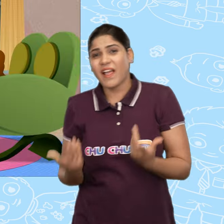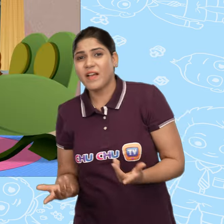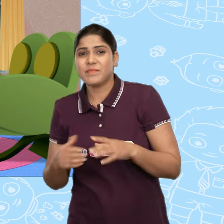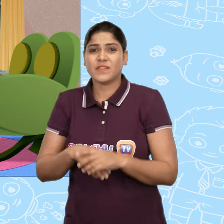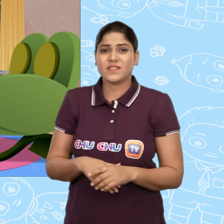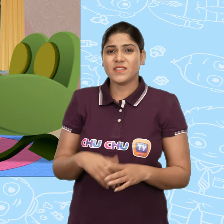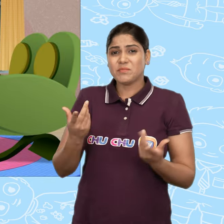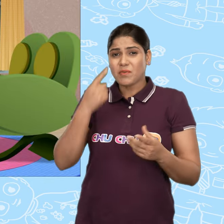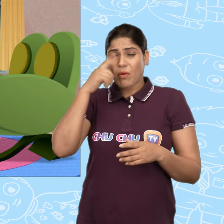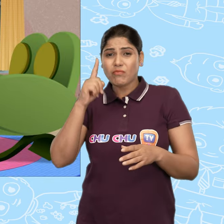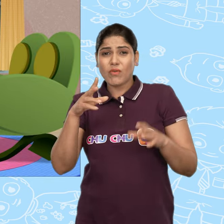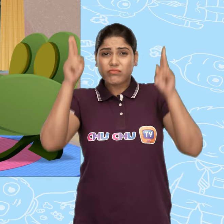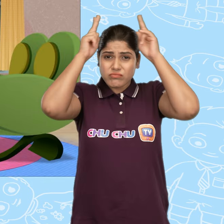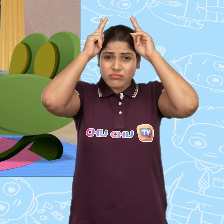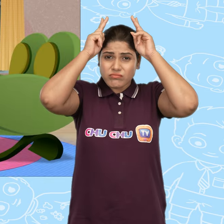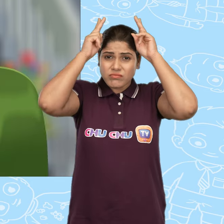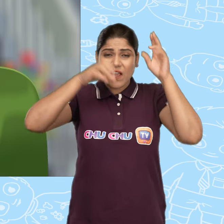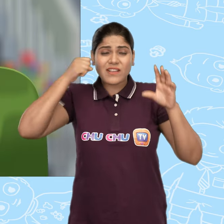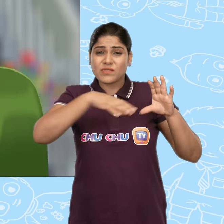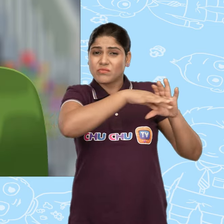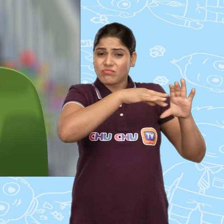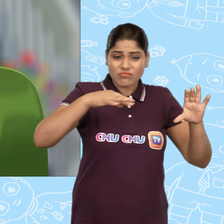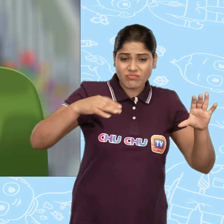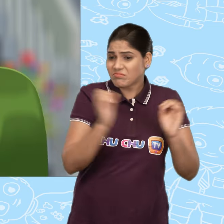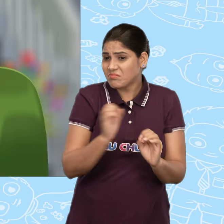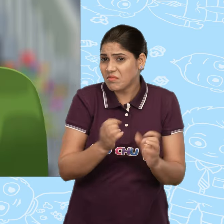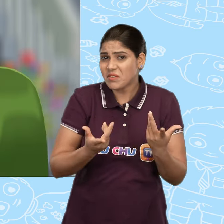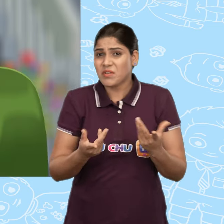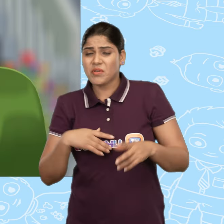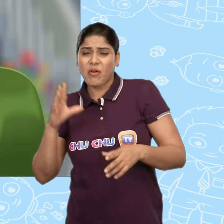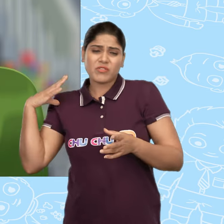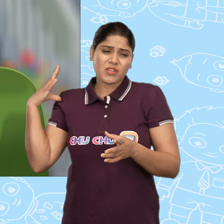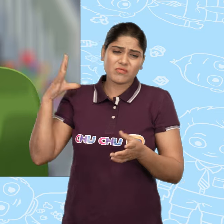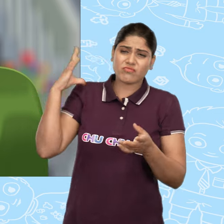Mom, the rabbit didn't come out, even though I waited for such a long time.